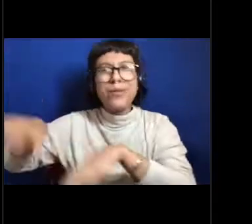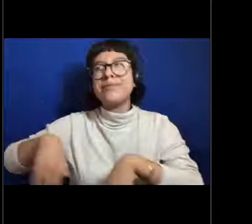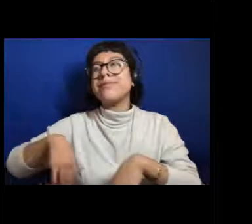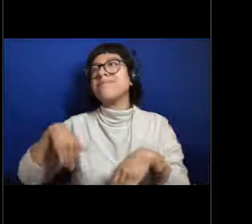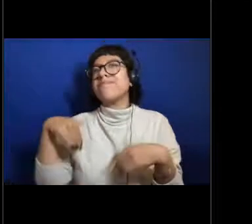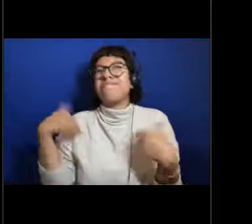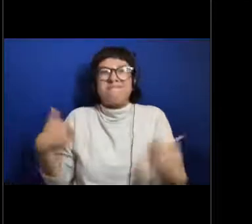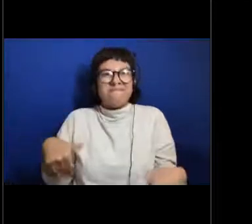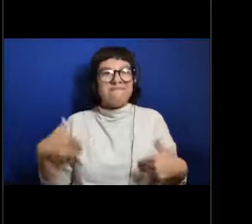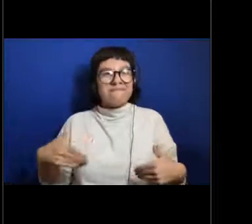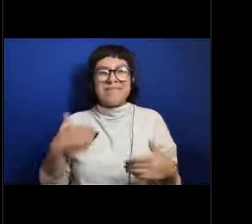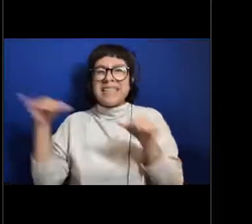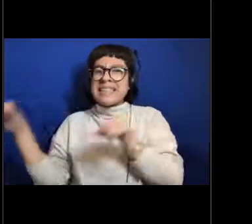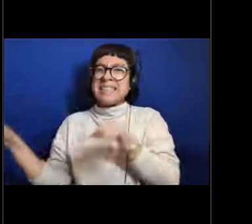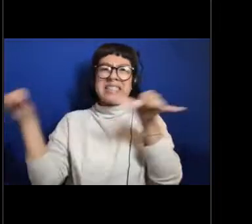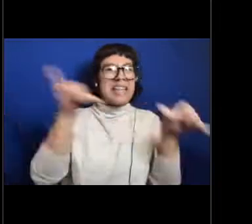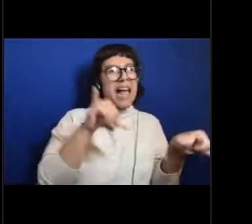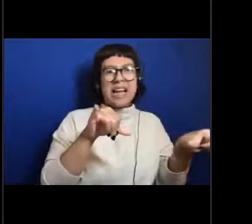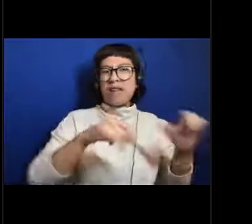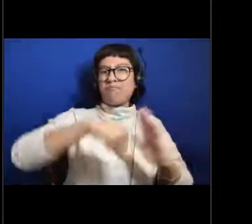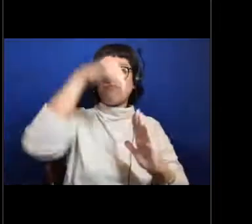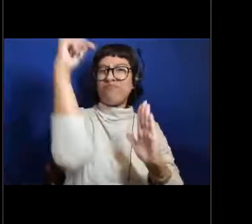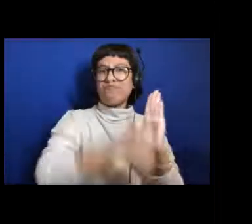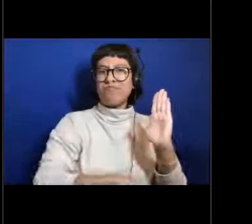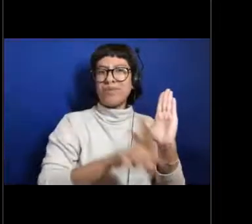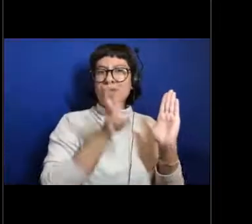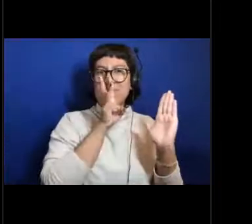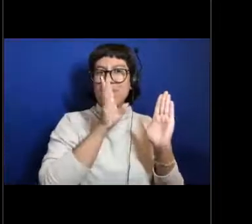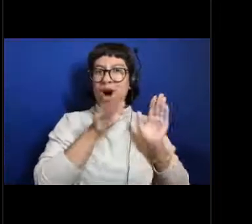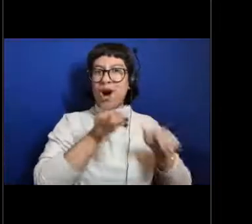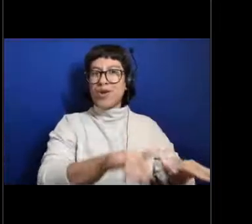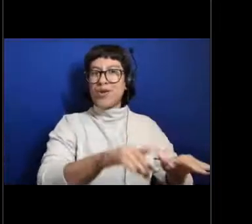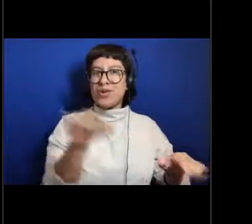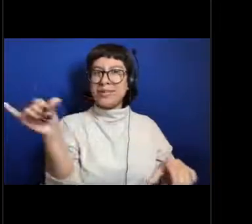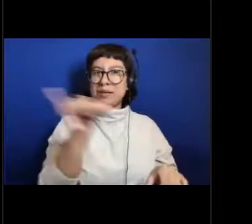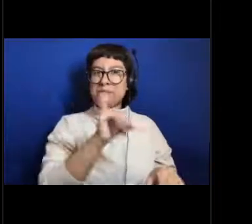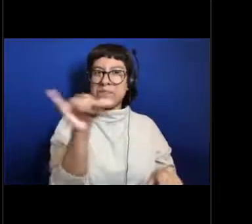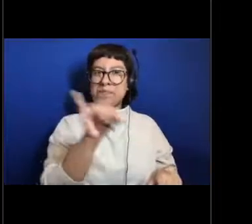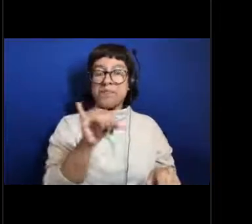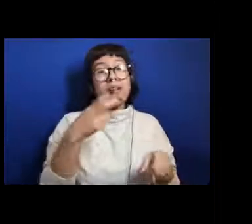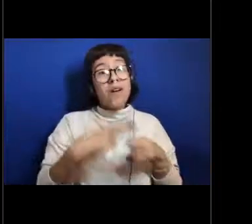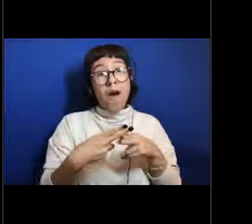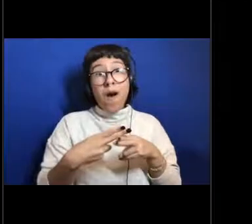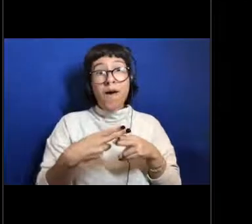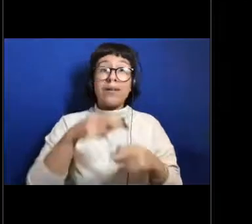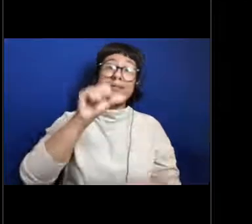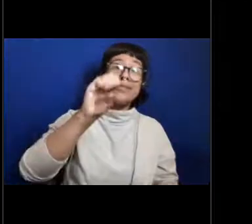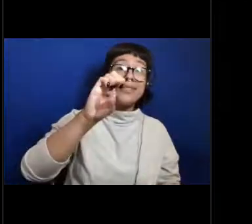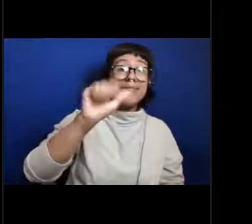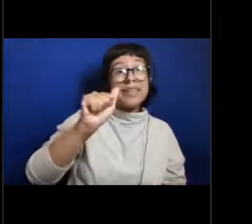we have the same kind of features in the deep sea. They're just called seamounts or submarine canyons